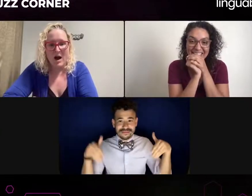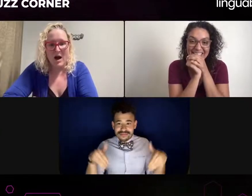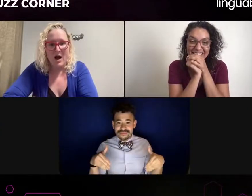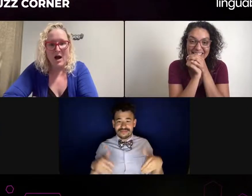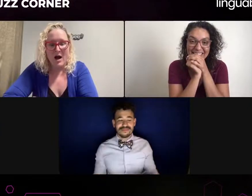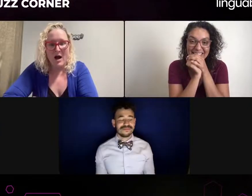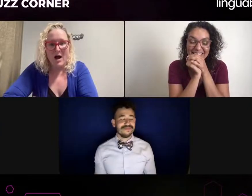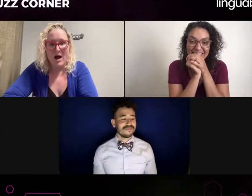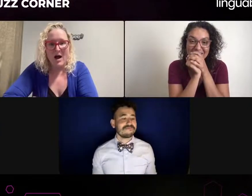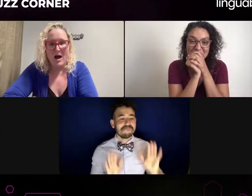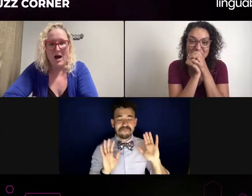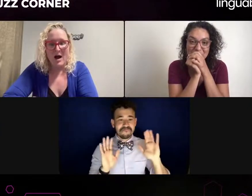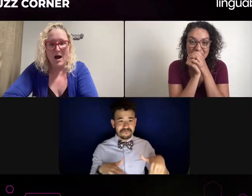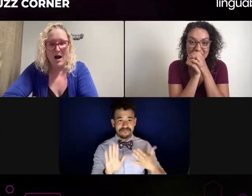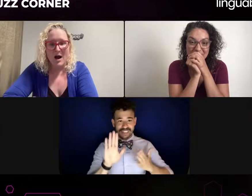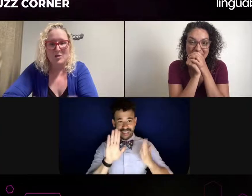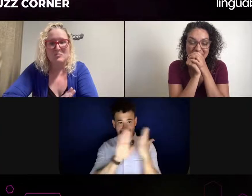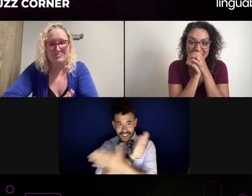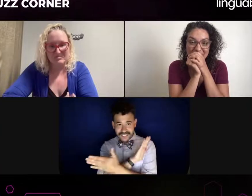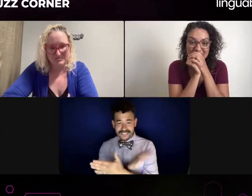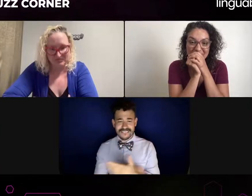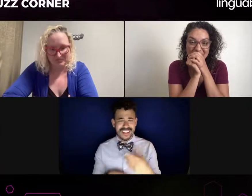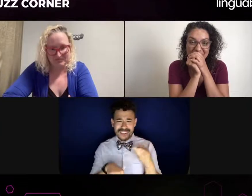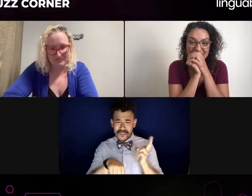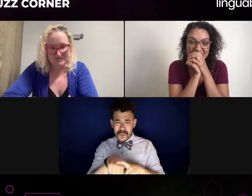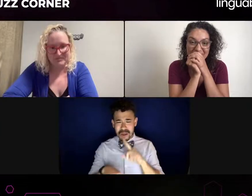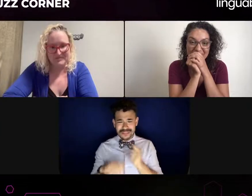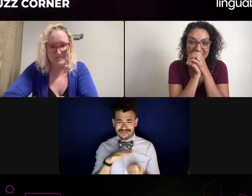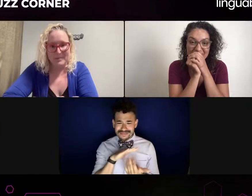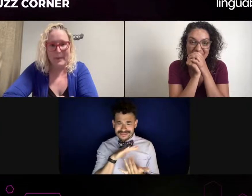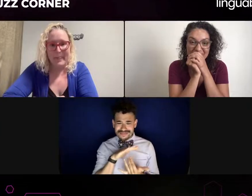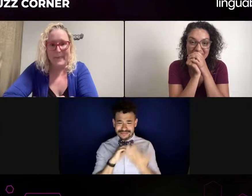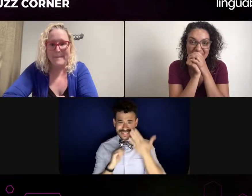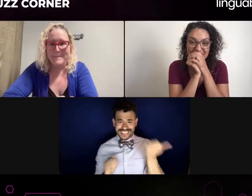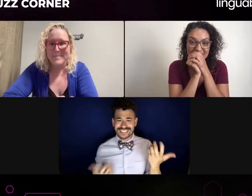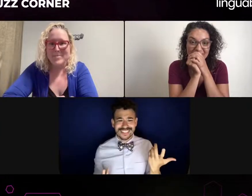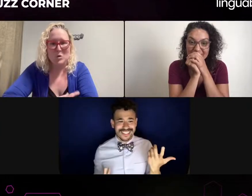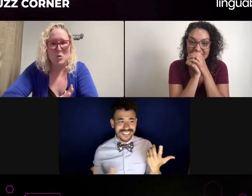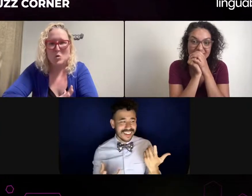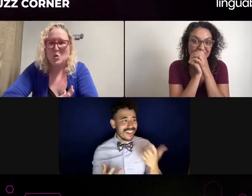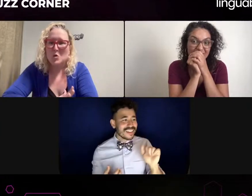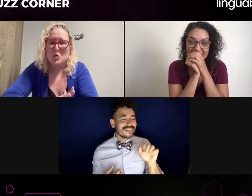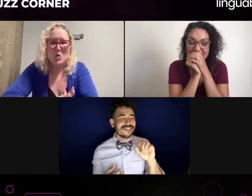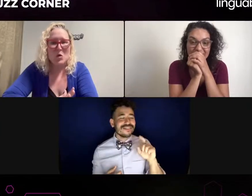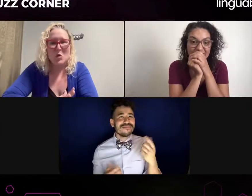Right. So are they going to be interpreting? I mean, I don't know. For me, the thing would be would be competence; so many deaf